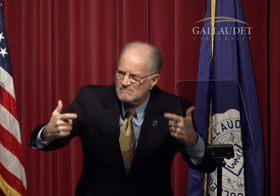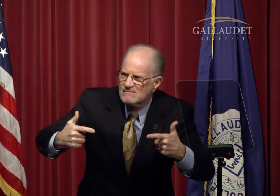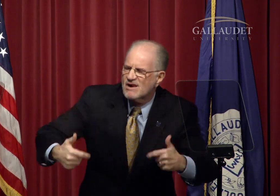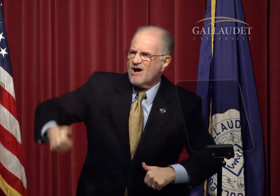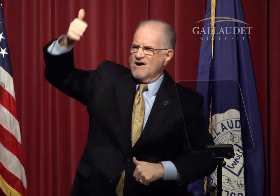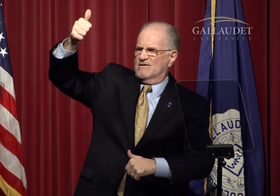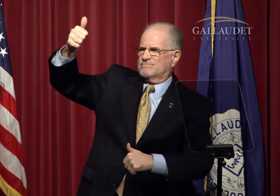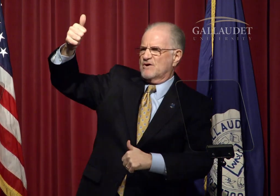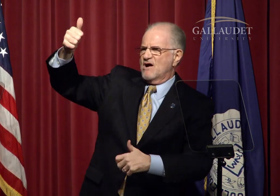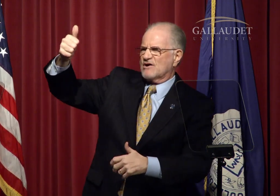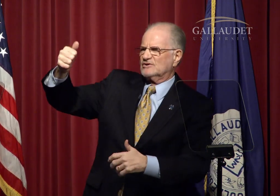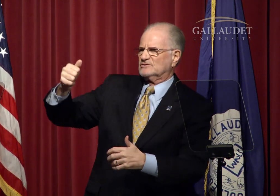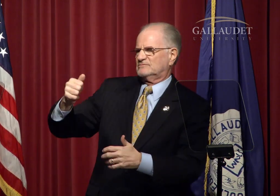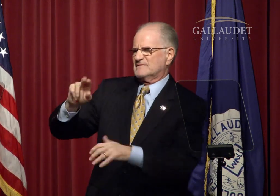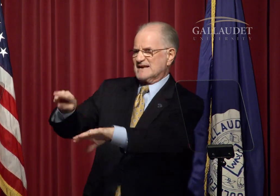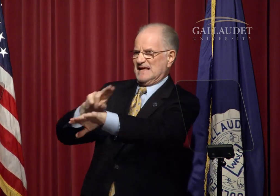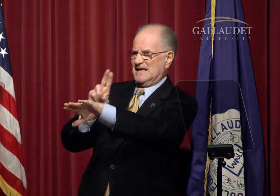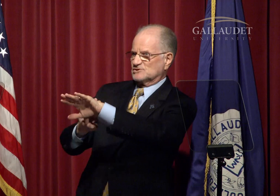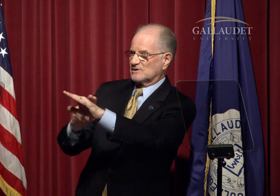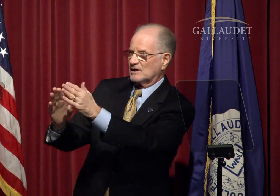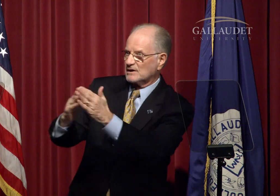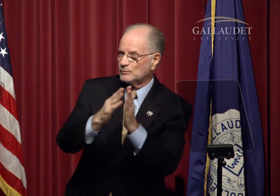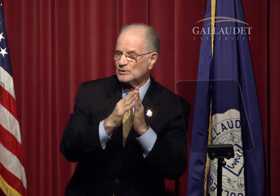Gallaudet is part of a broader national community